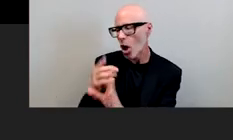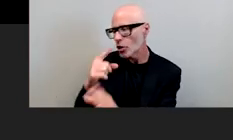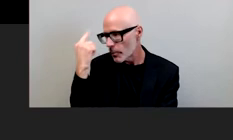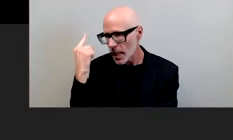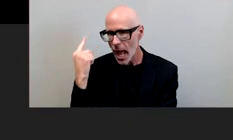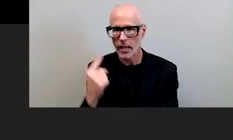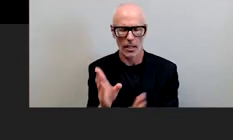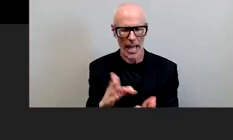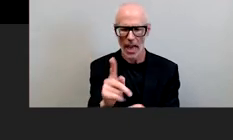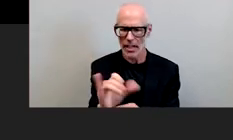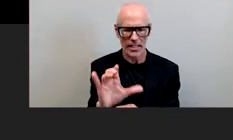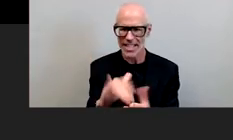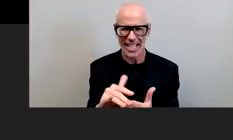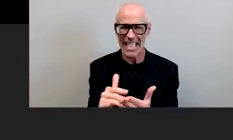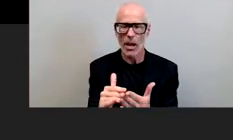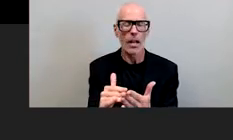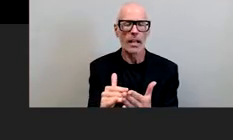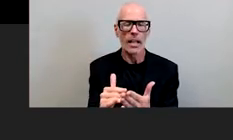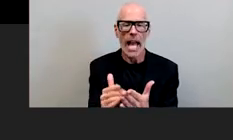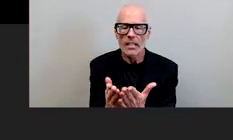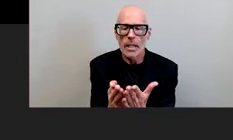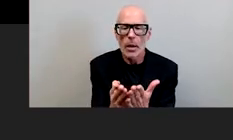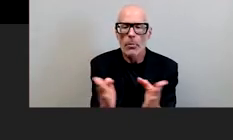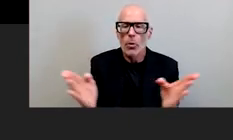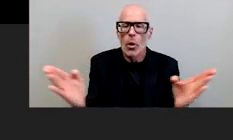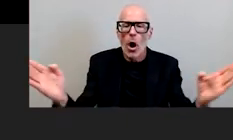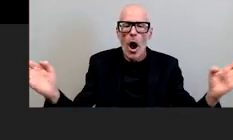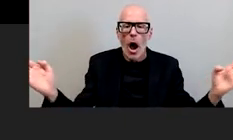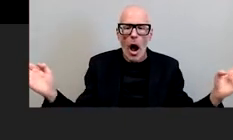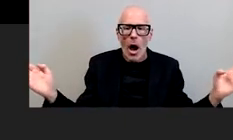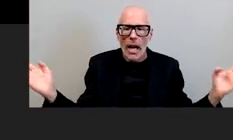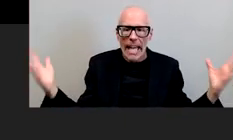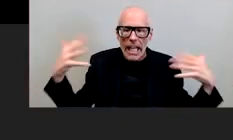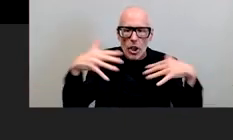studies it has to exist across the curriculum it has to be integrated across the curriculum